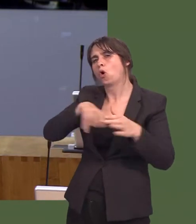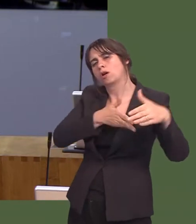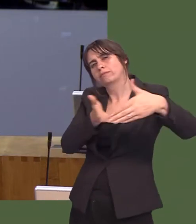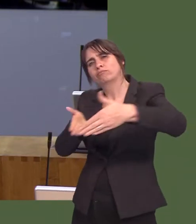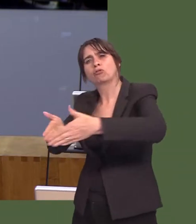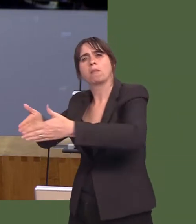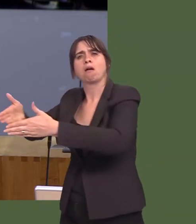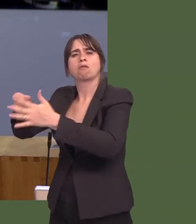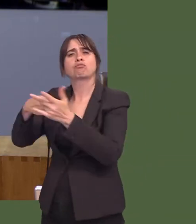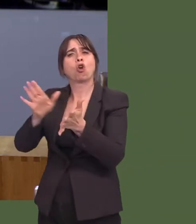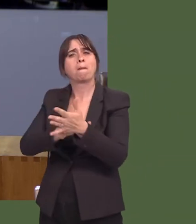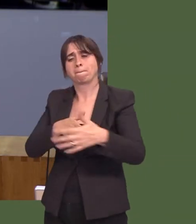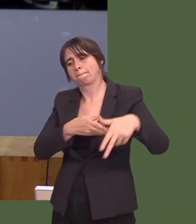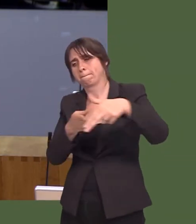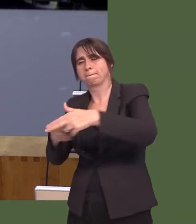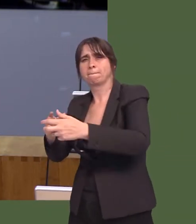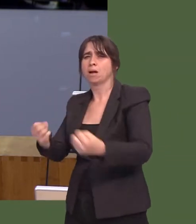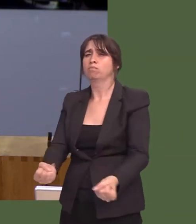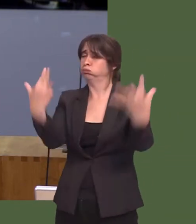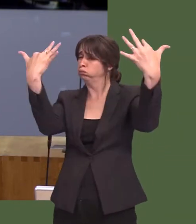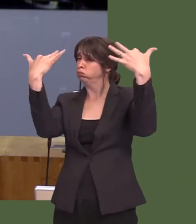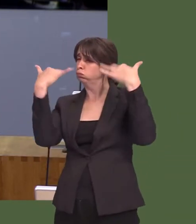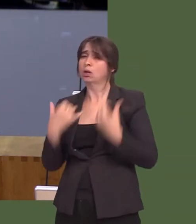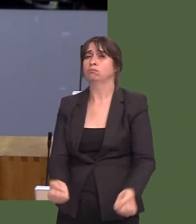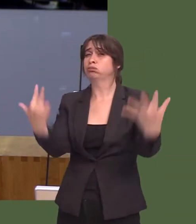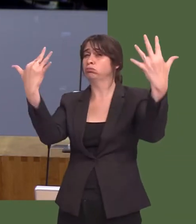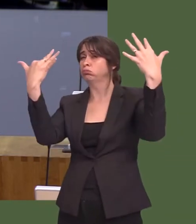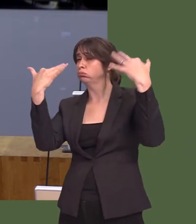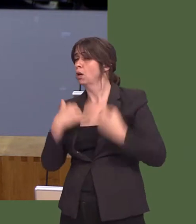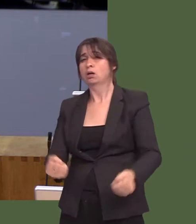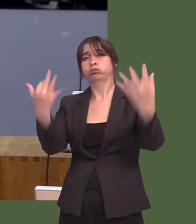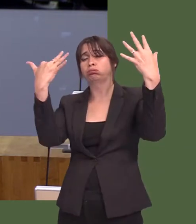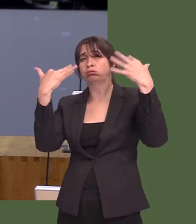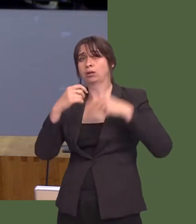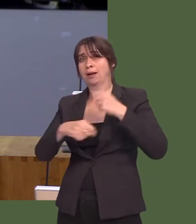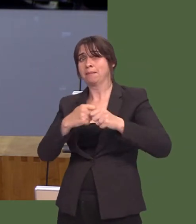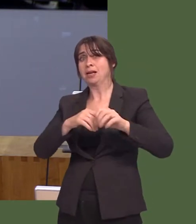by storms year after year, which has severely damaged the integrity of that promenade, which